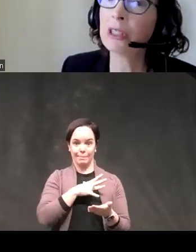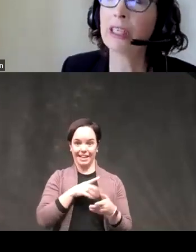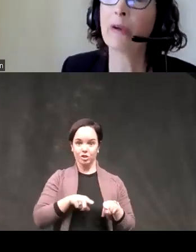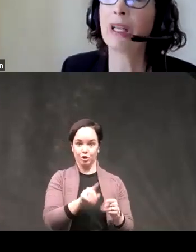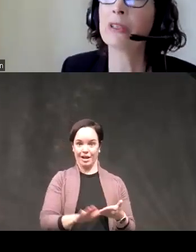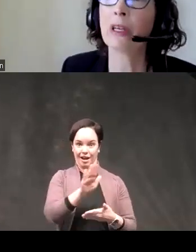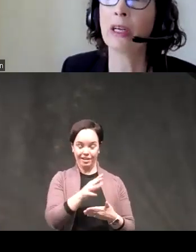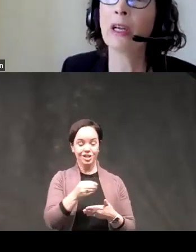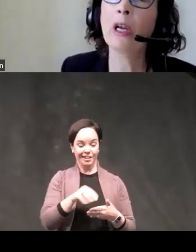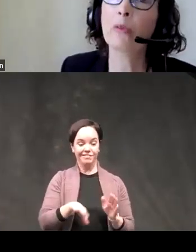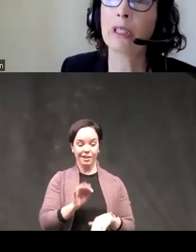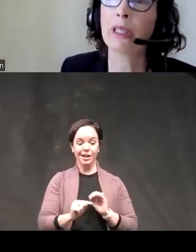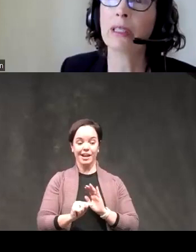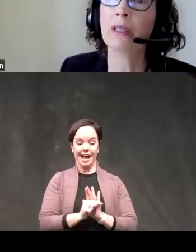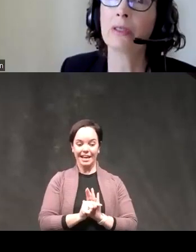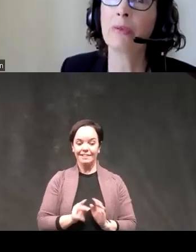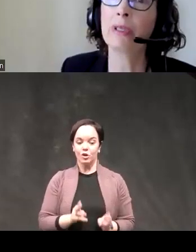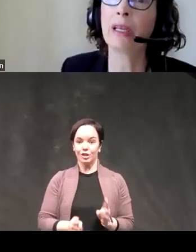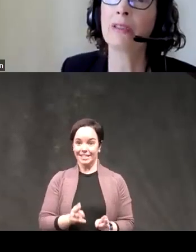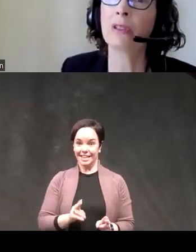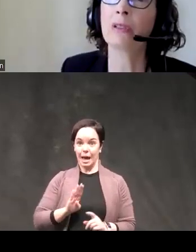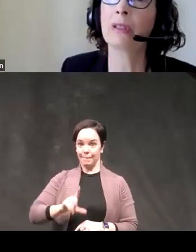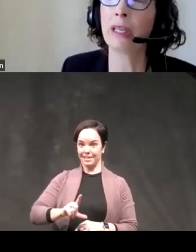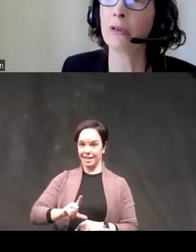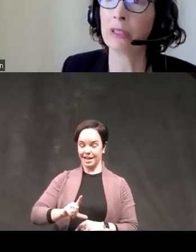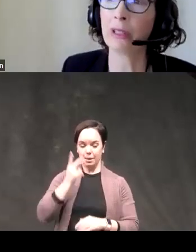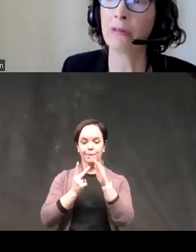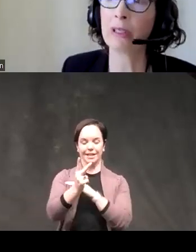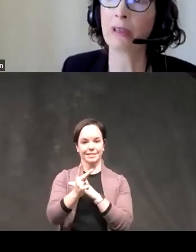urgency at Baseline predicted a substantial increase in the risk